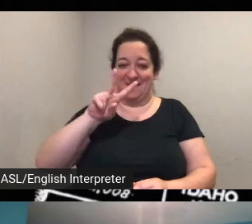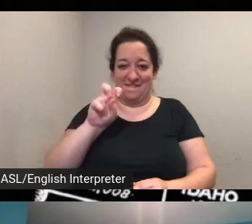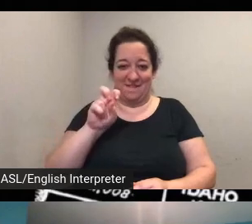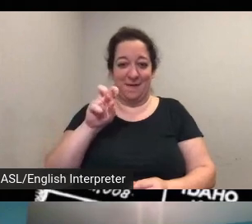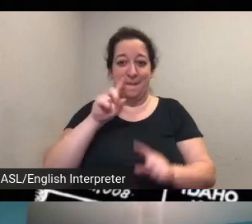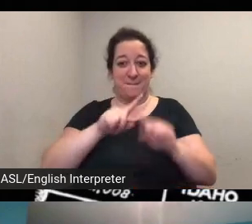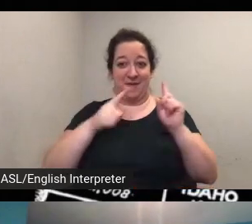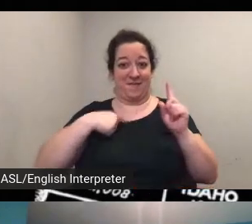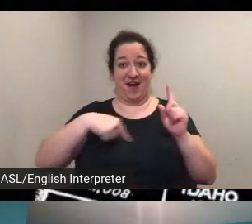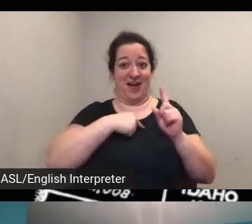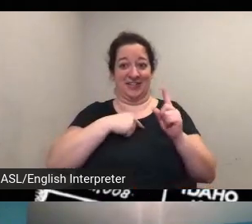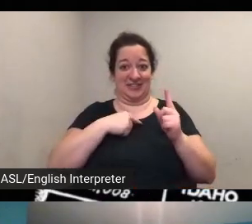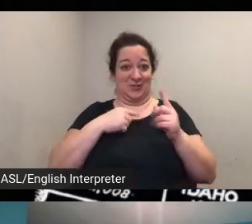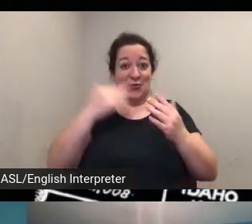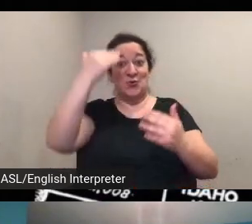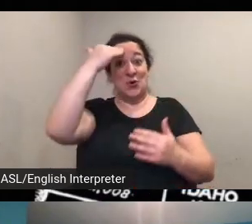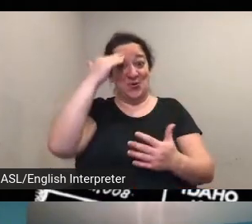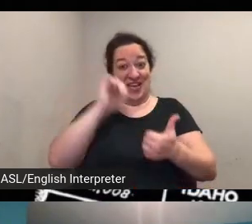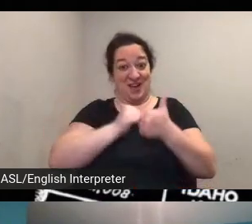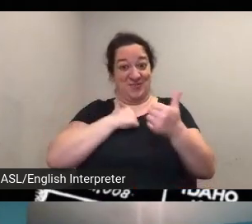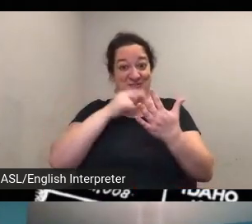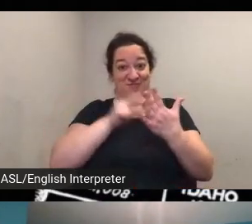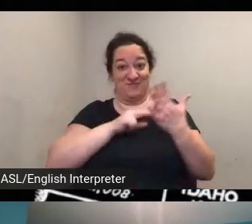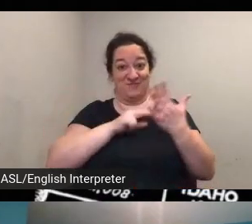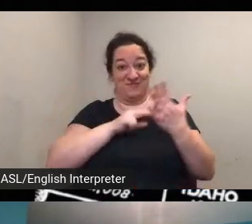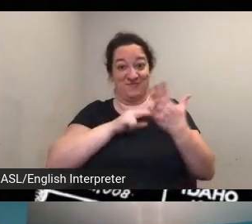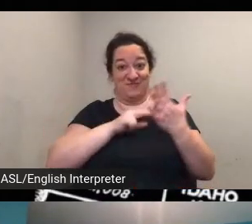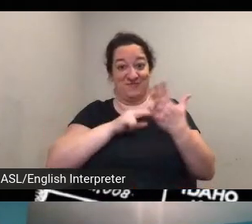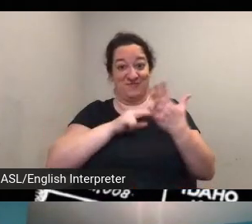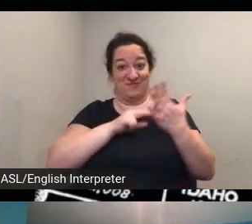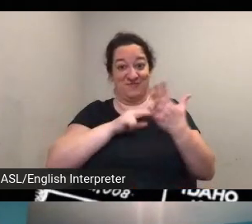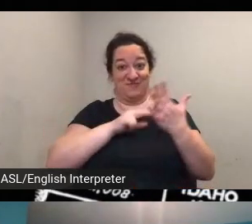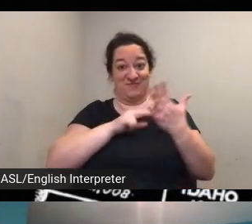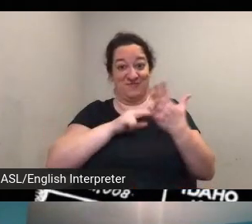challenging and as kate comments it's often a very technical skill